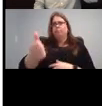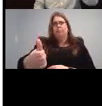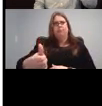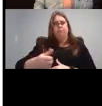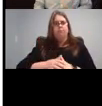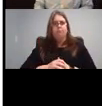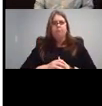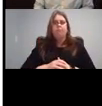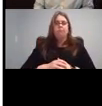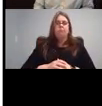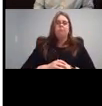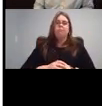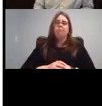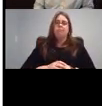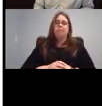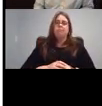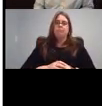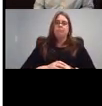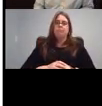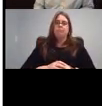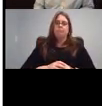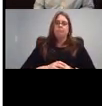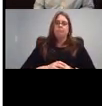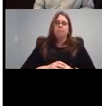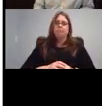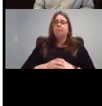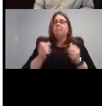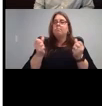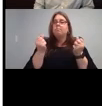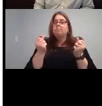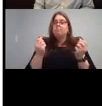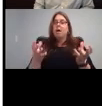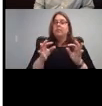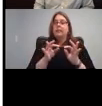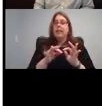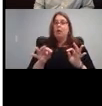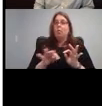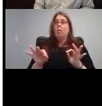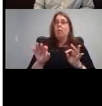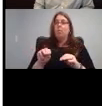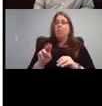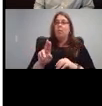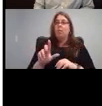Regarding multilingualism I put just put in, I highlighted some